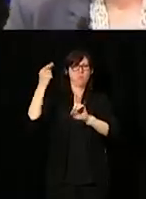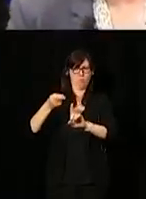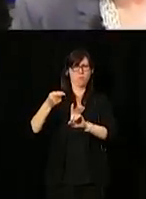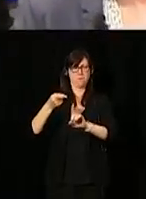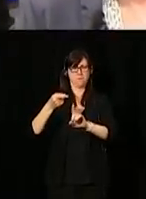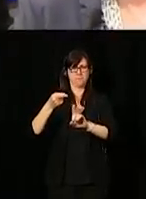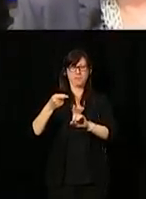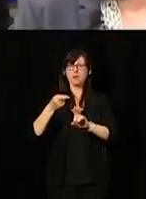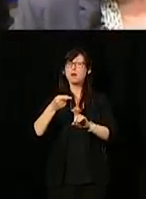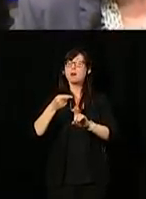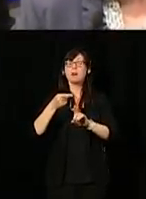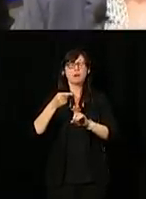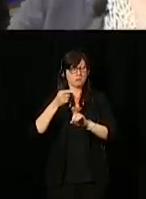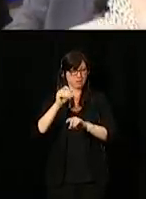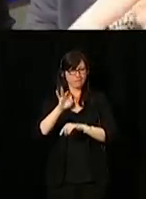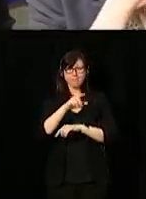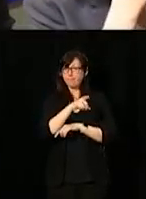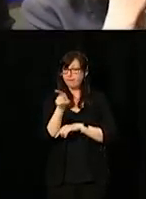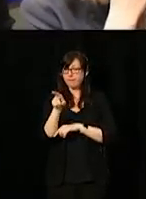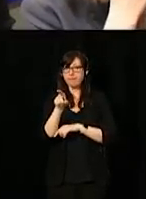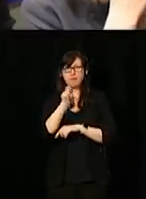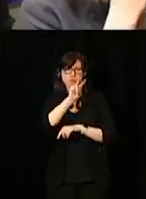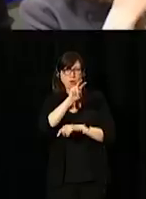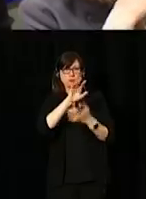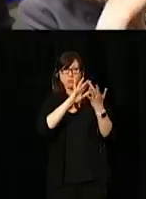And it can also be streamed for those of you joining us electronically